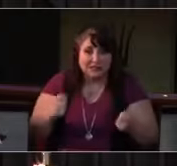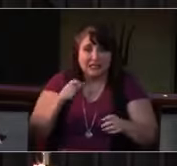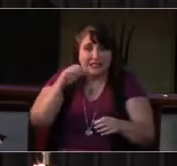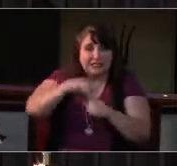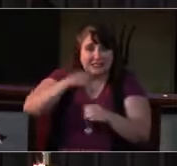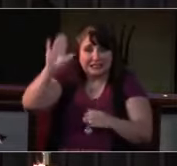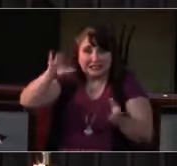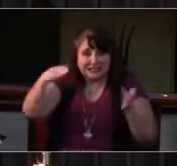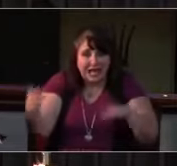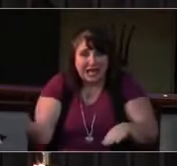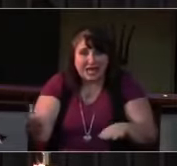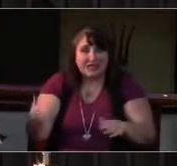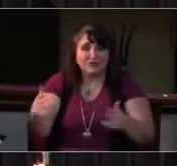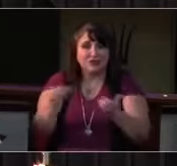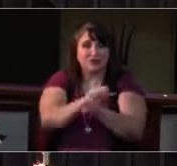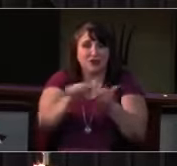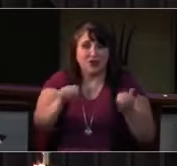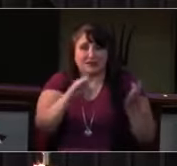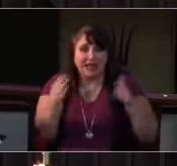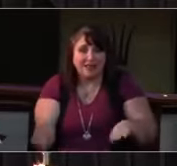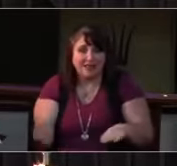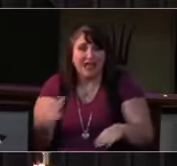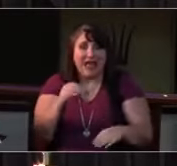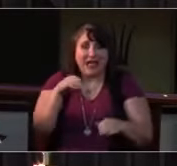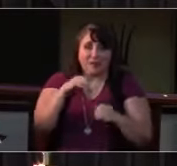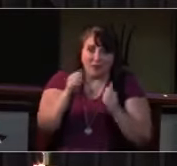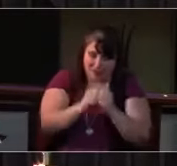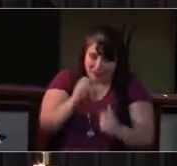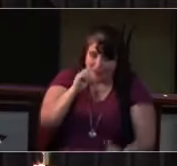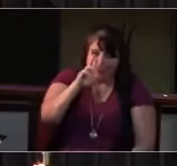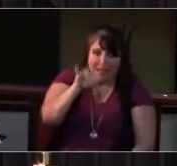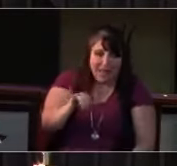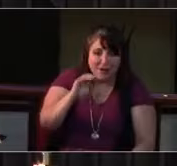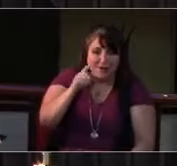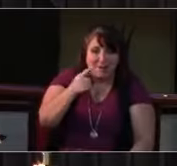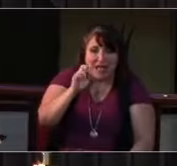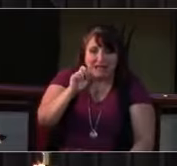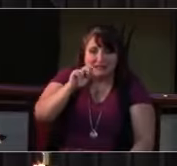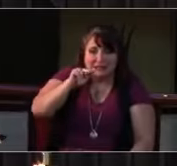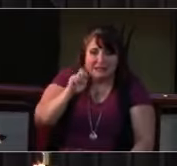Let us give thanks to the Lord our God. [response] It is right to give our thanks and praise.